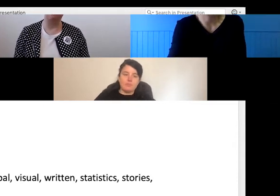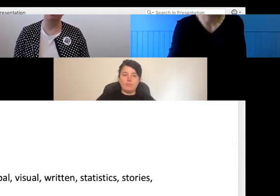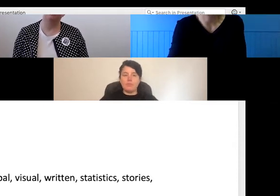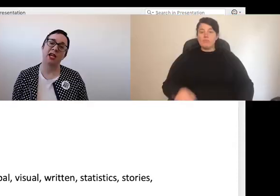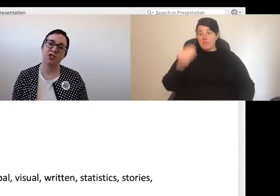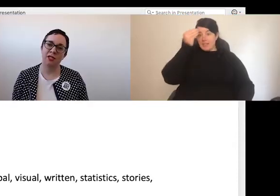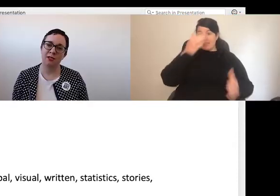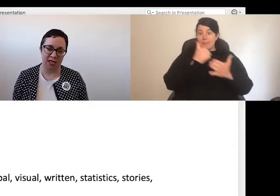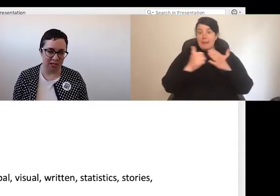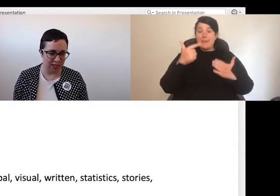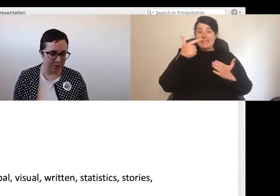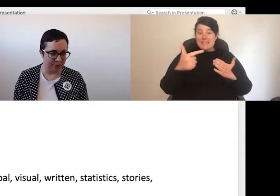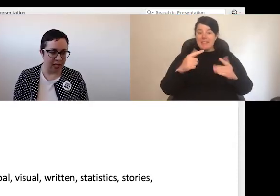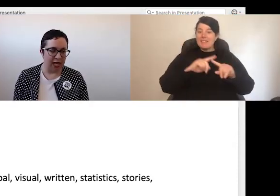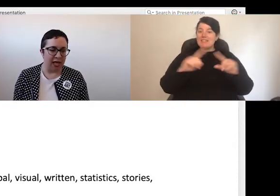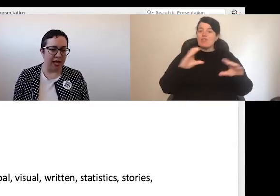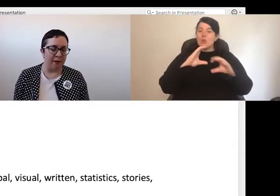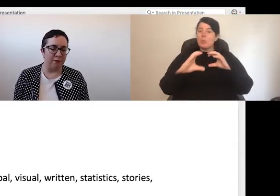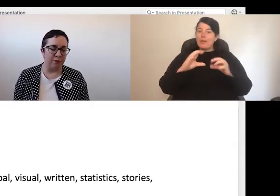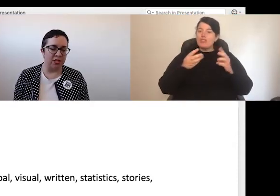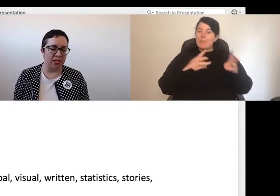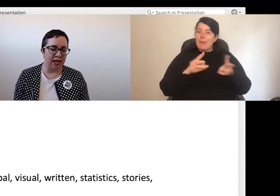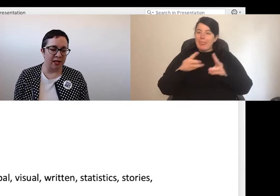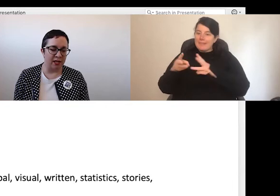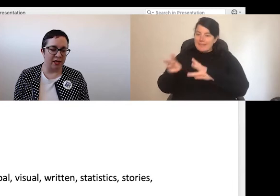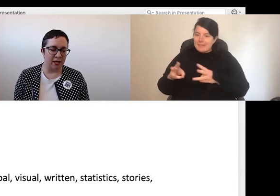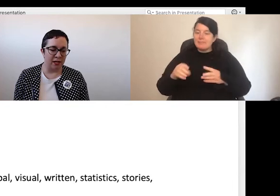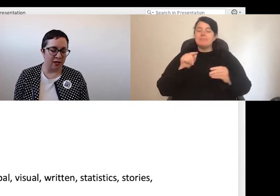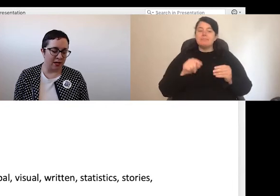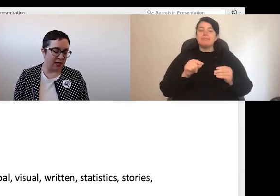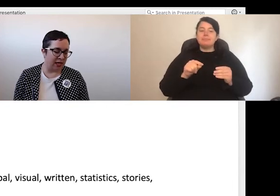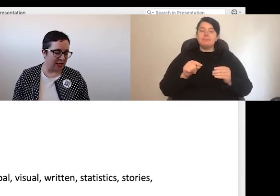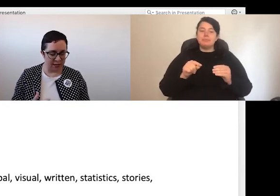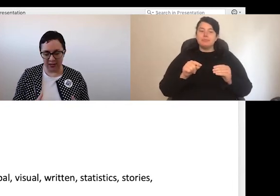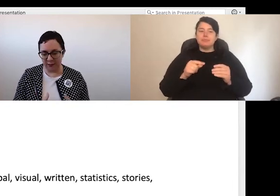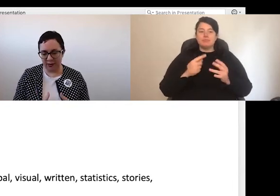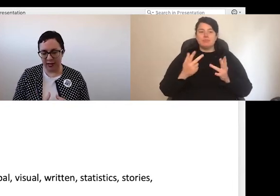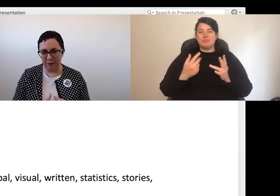is Different Communication Methods, which is another easy tip to simply